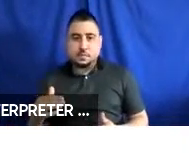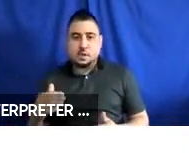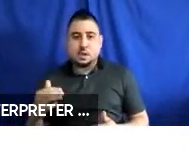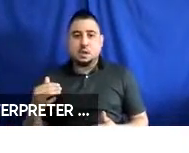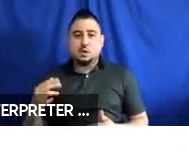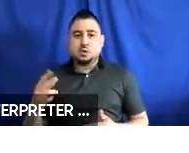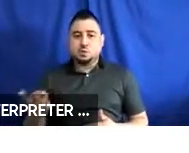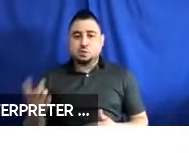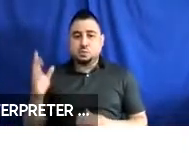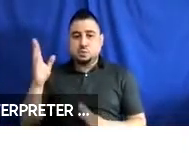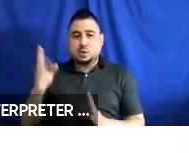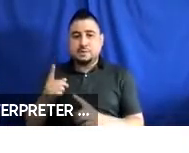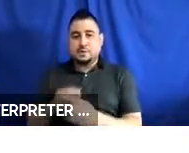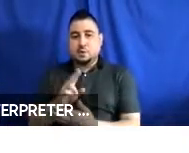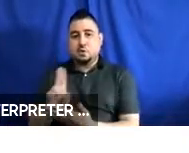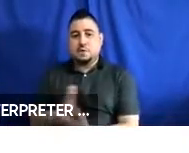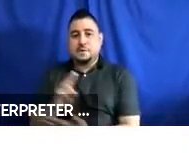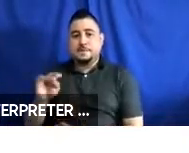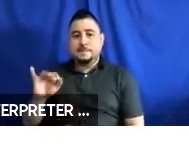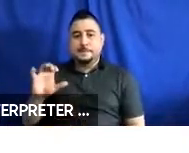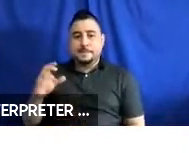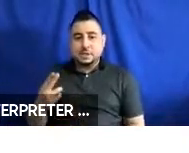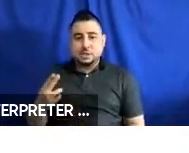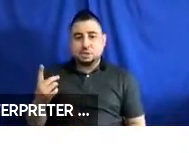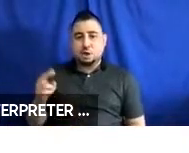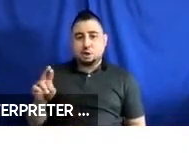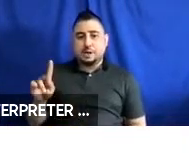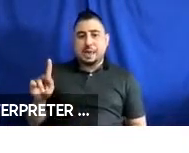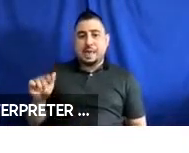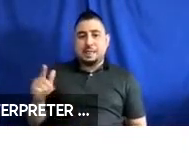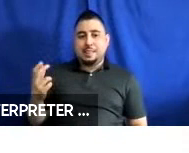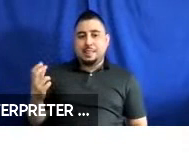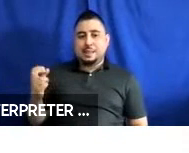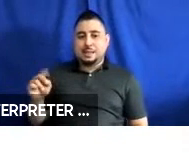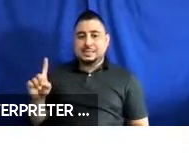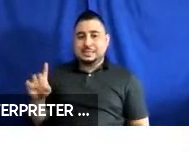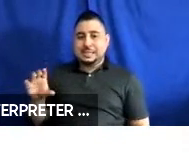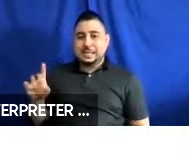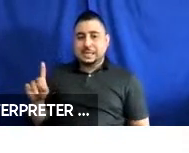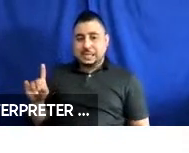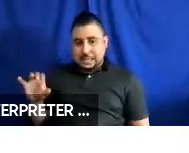presenters from the University of Michigan: Dr. Kathleen Klinich and Miriam A. Manary,